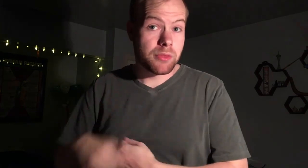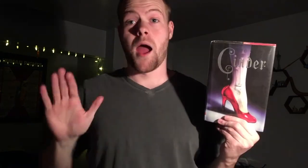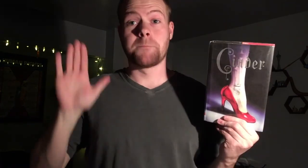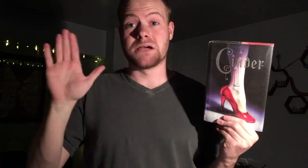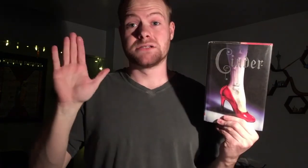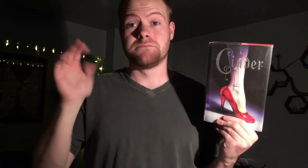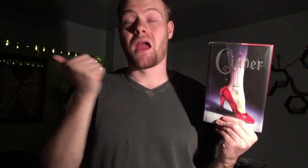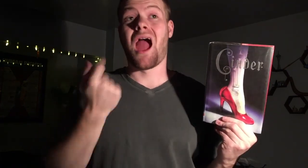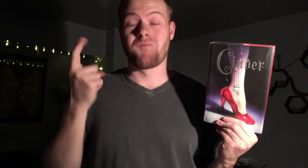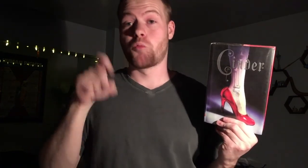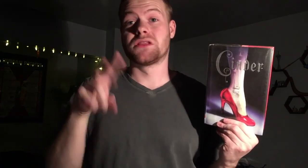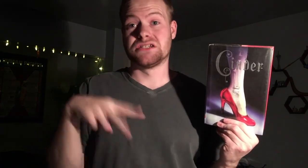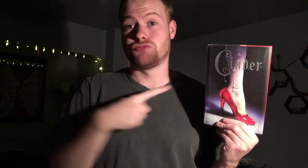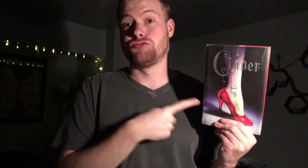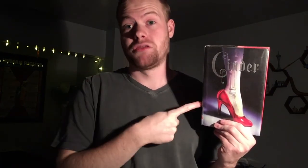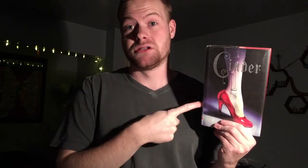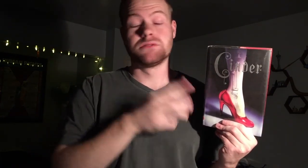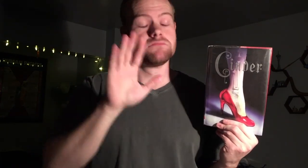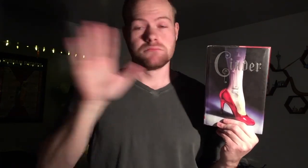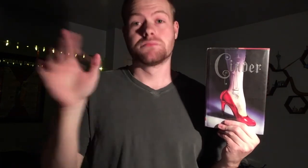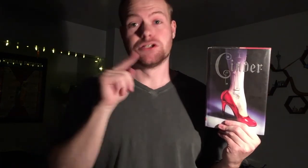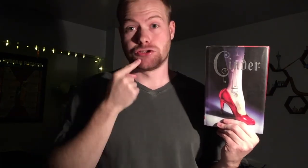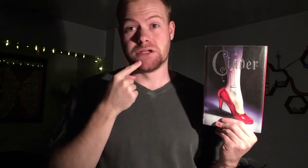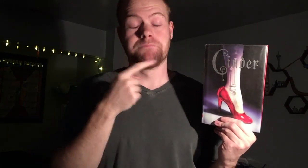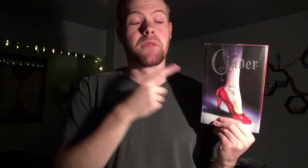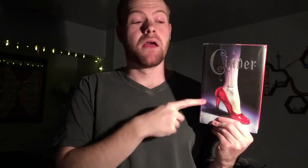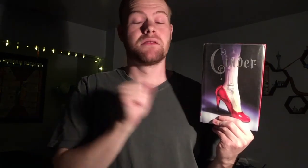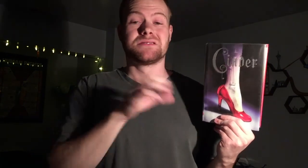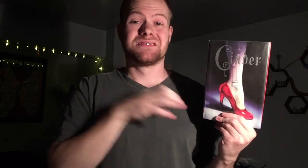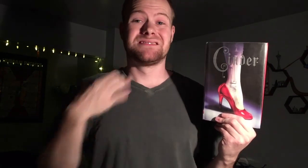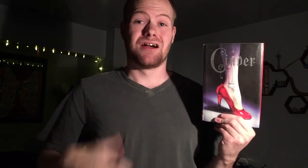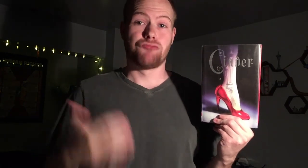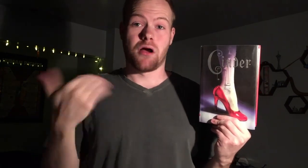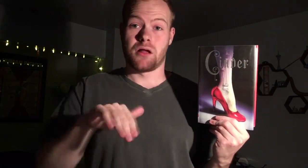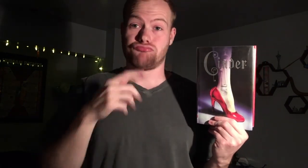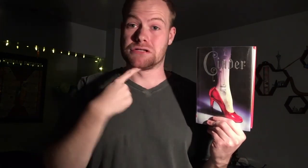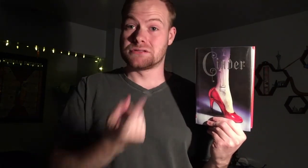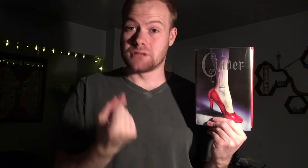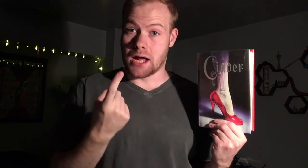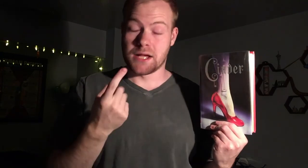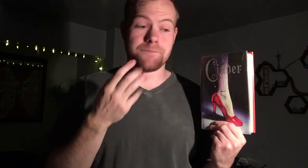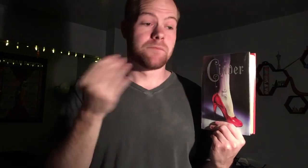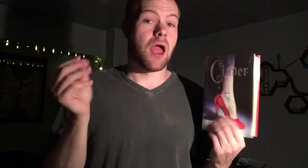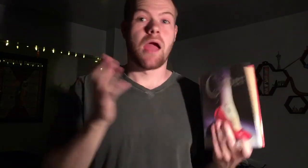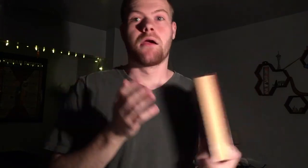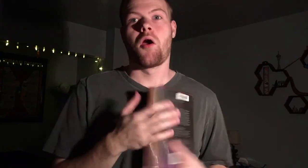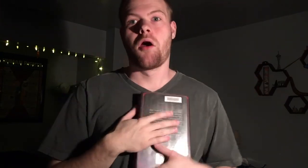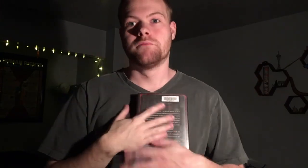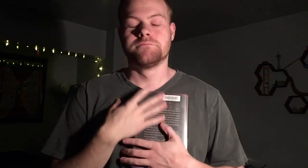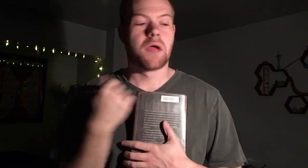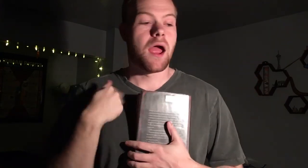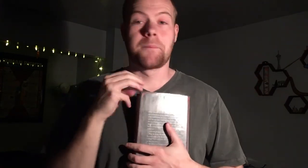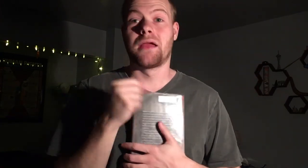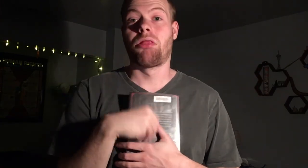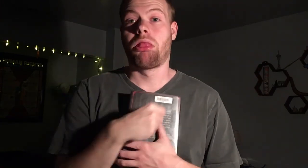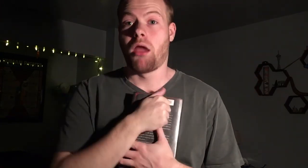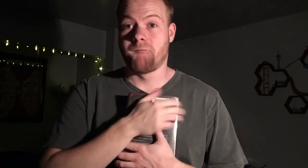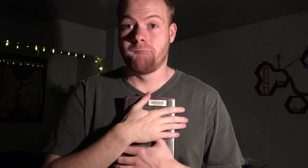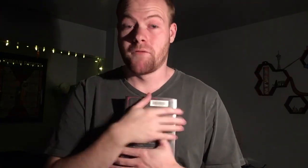Amazing. Everyone needs to read this. Seriously. This is a Cinderella re-telling, and oh... I am in love!